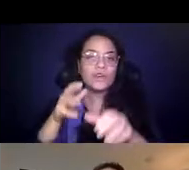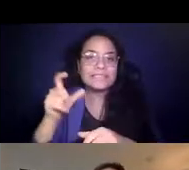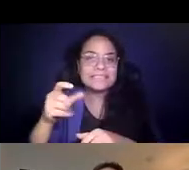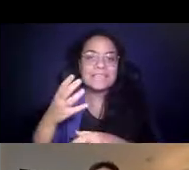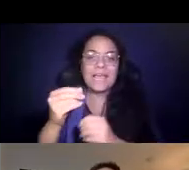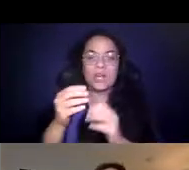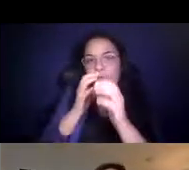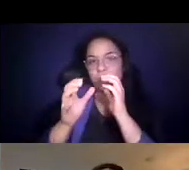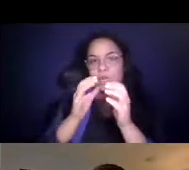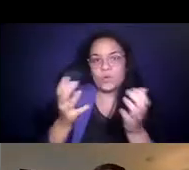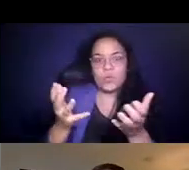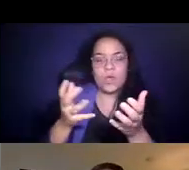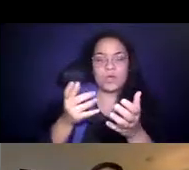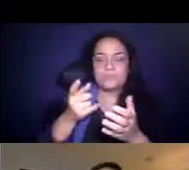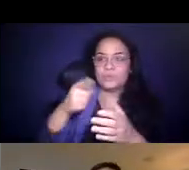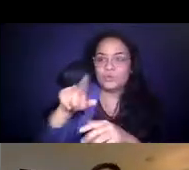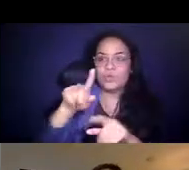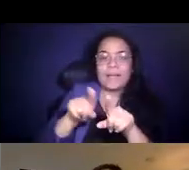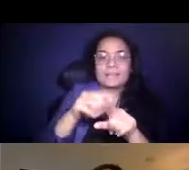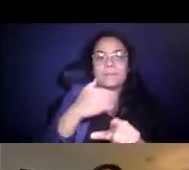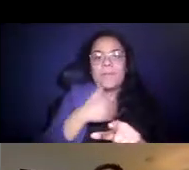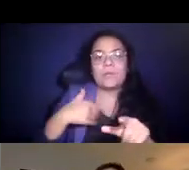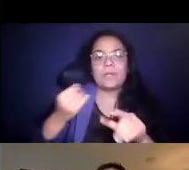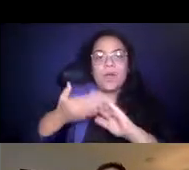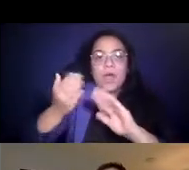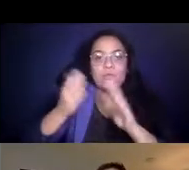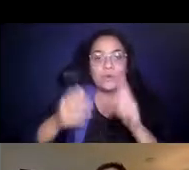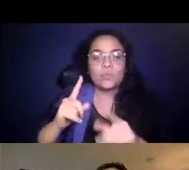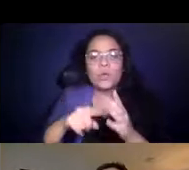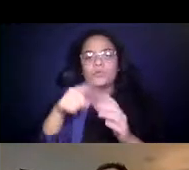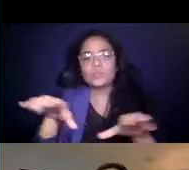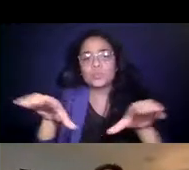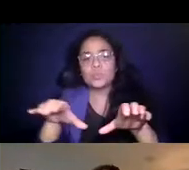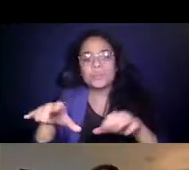as members, as operators, are doing, this is 14:19:00 critical right now.